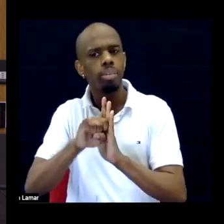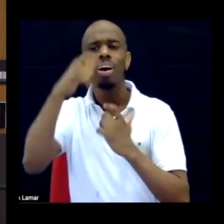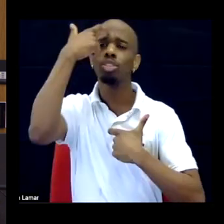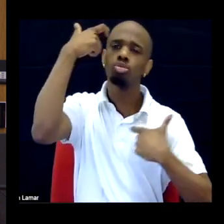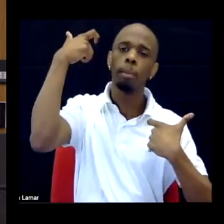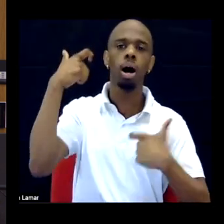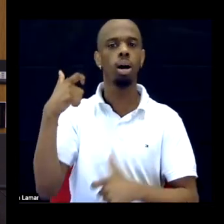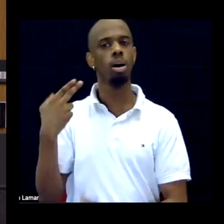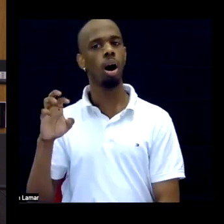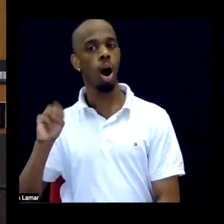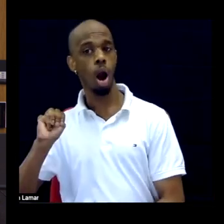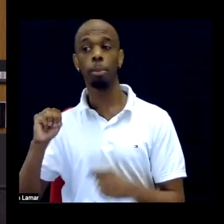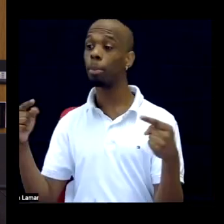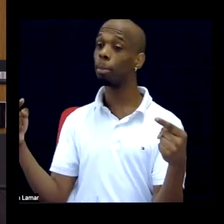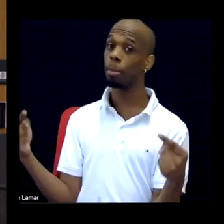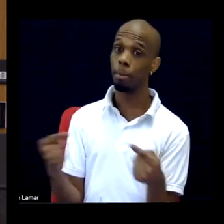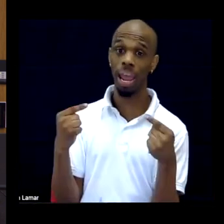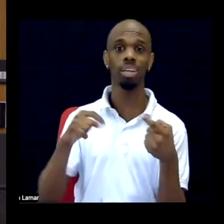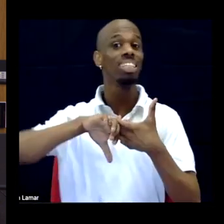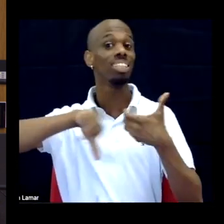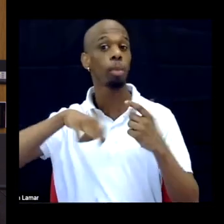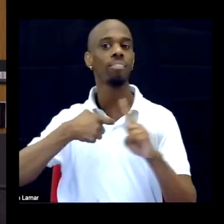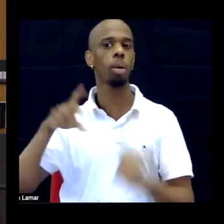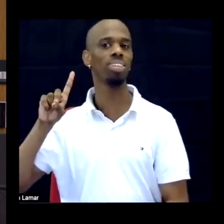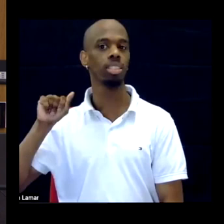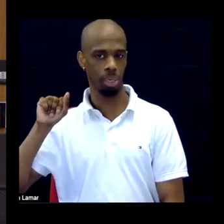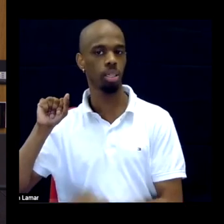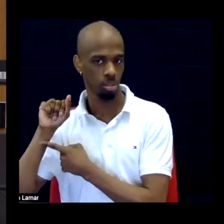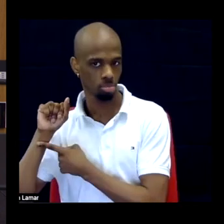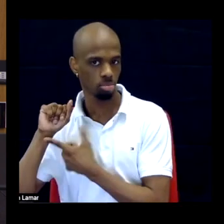and pain and potential disability identity that results from that.